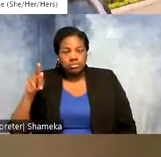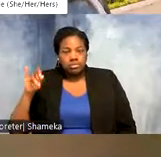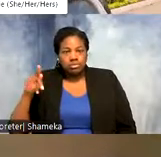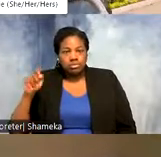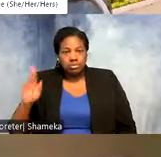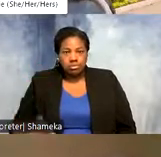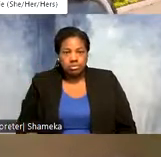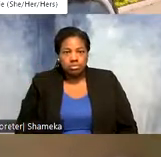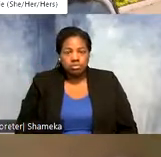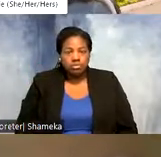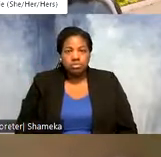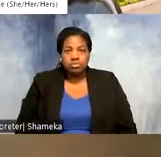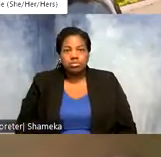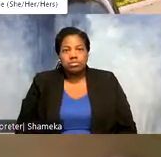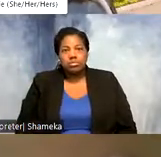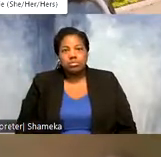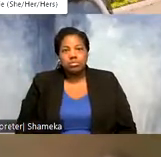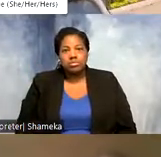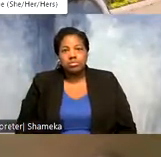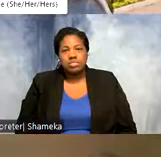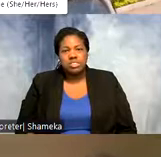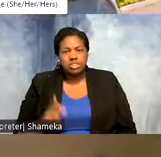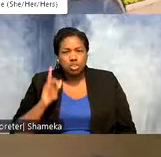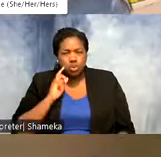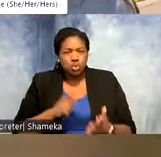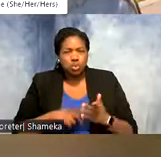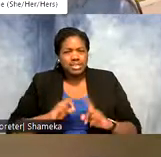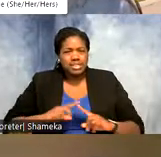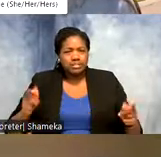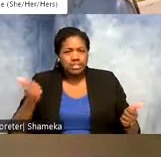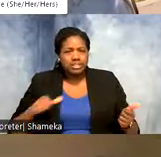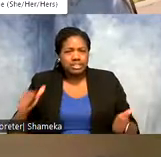Let's see. Do folks notice any differences in their migration?